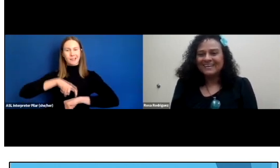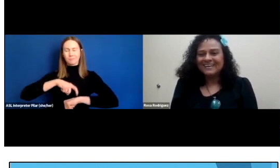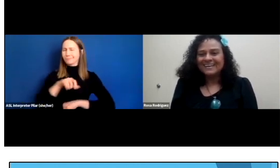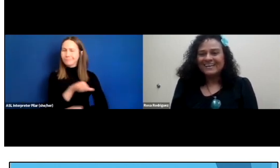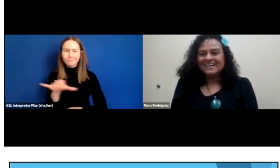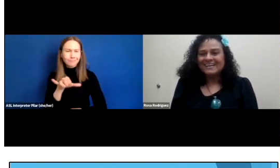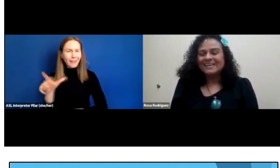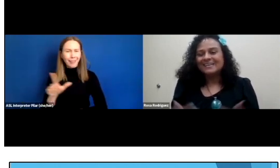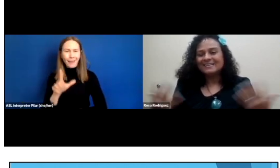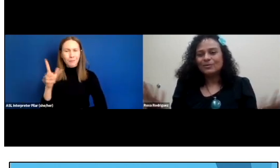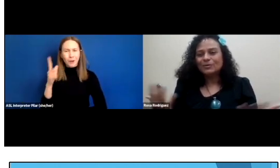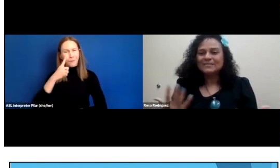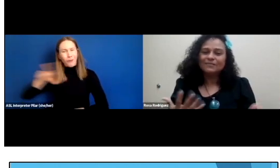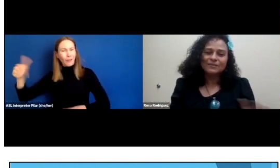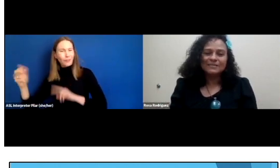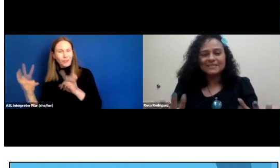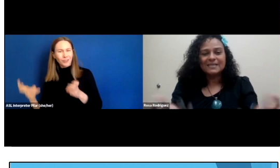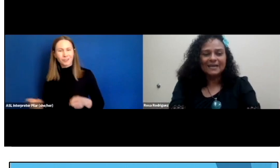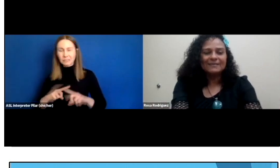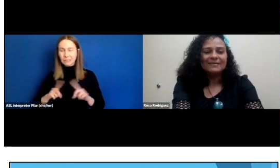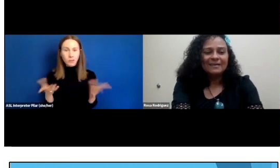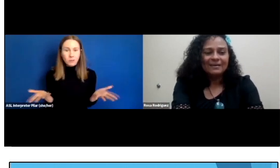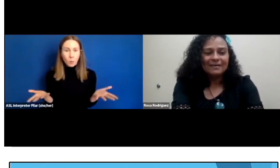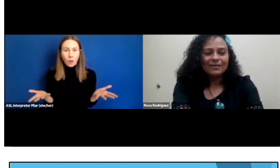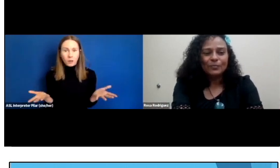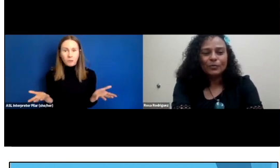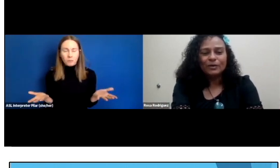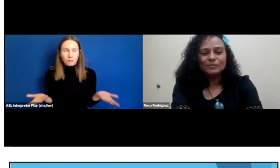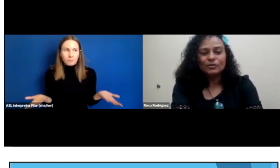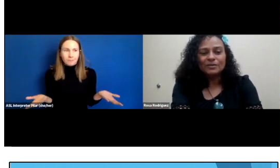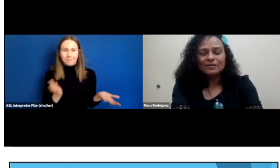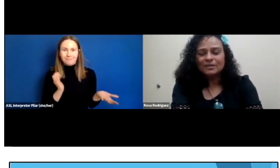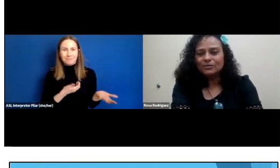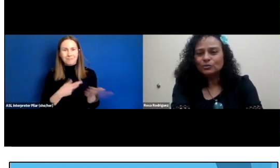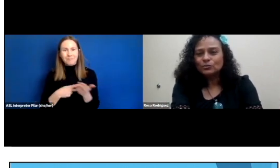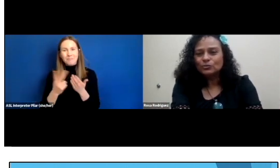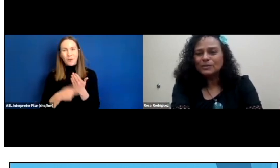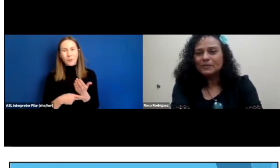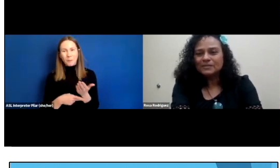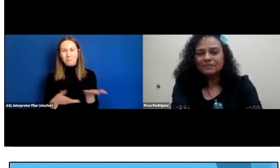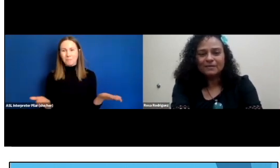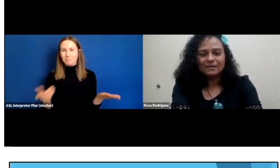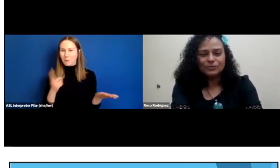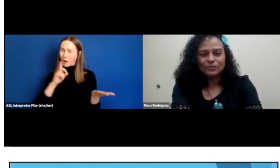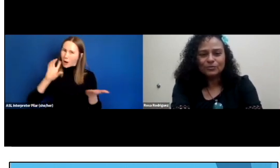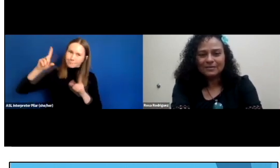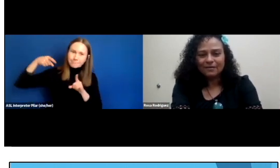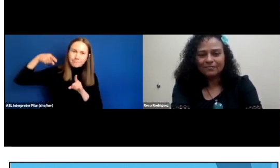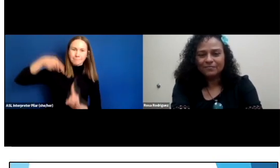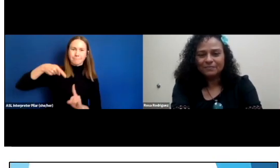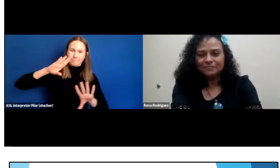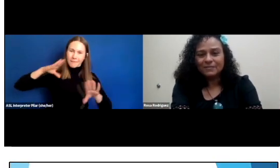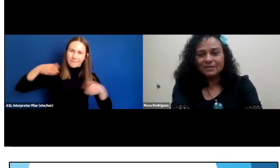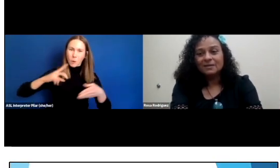And the only difference is that our programs are geared specifically to the deaf.